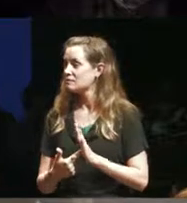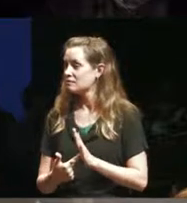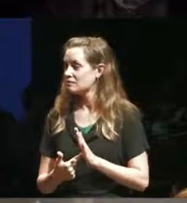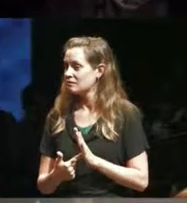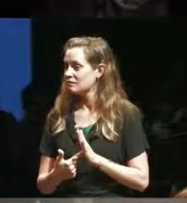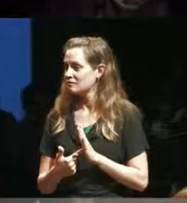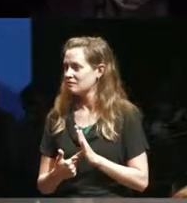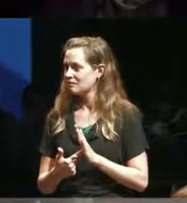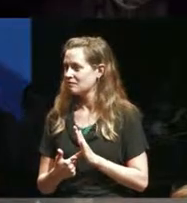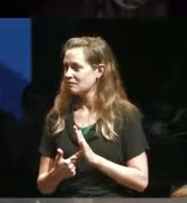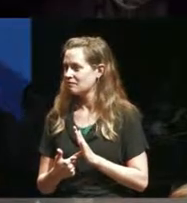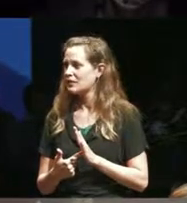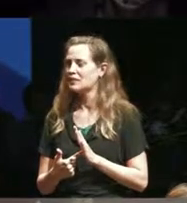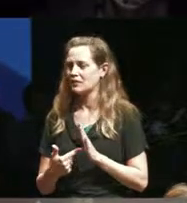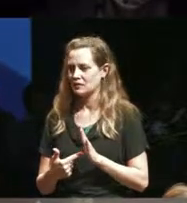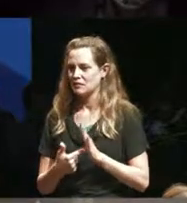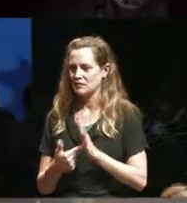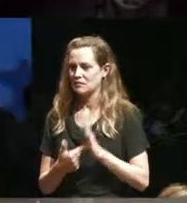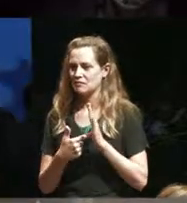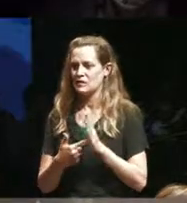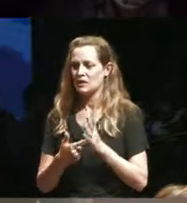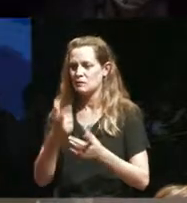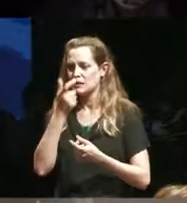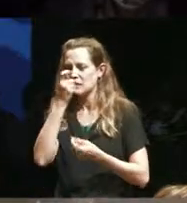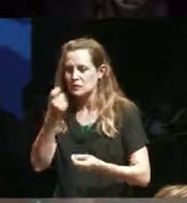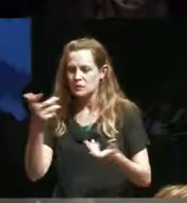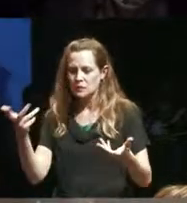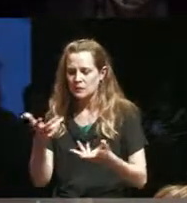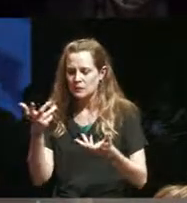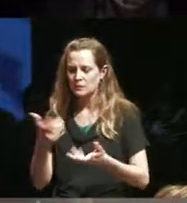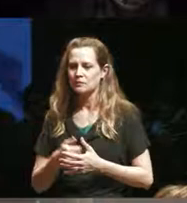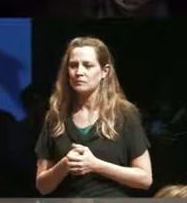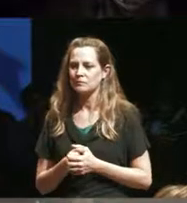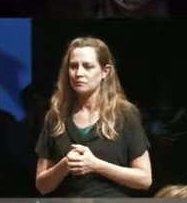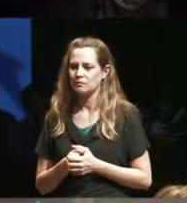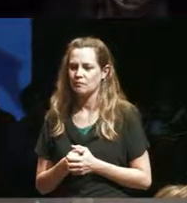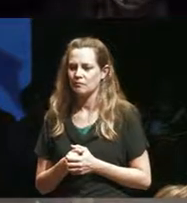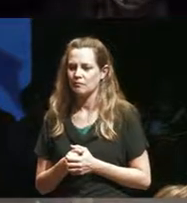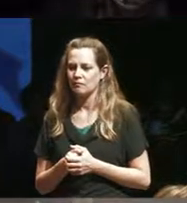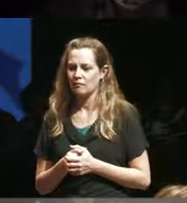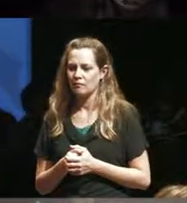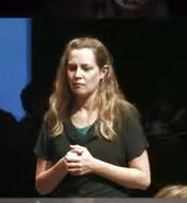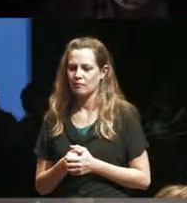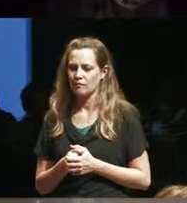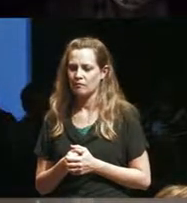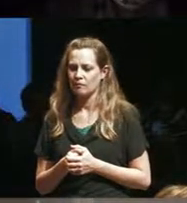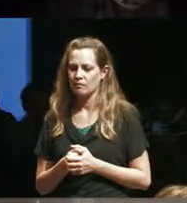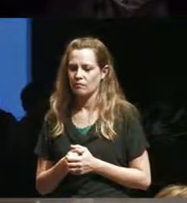think of was that might be interesting for the discussion was how as a writer I